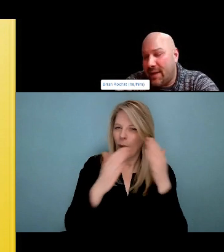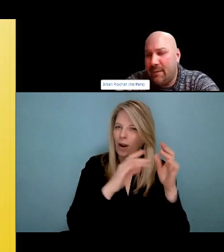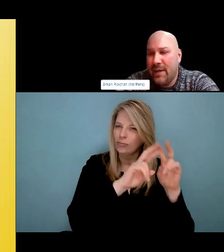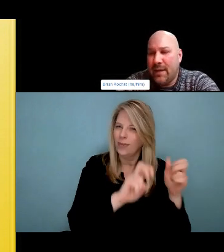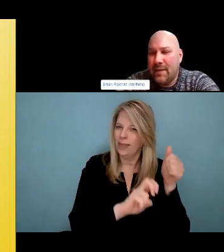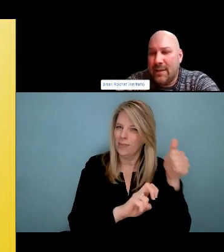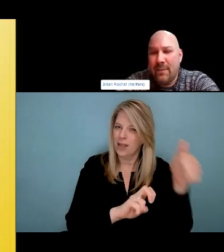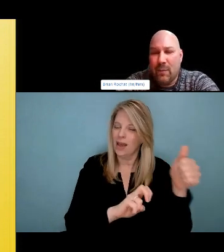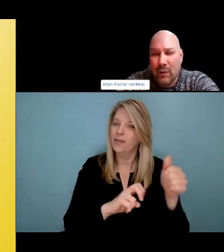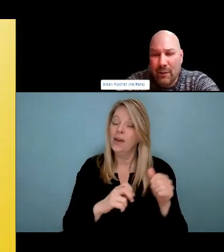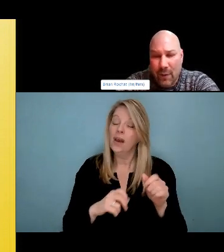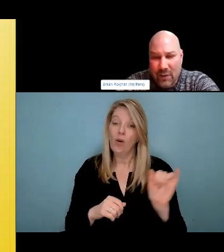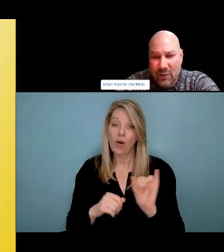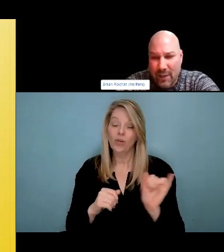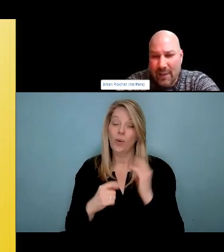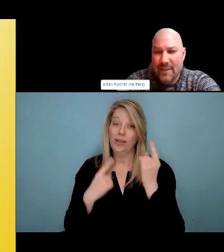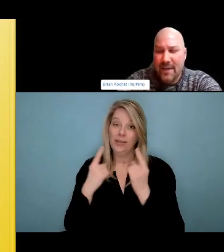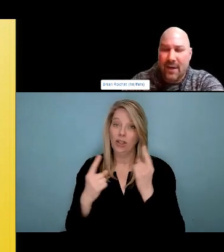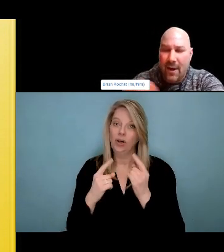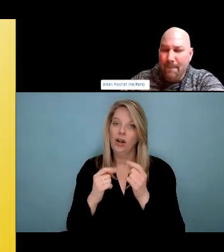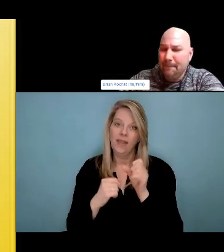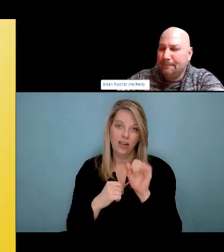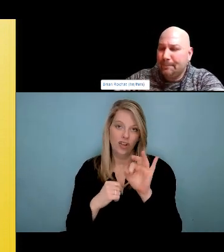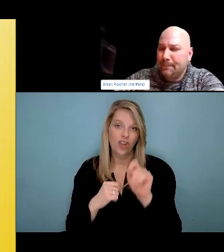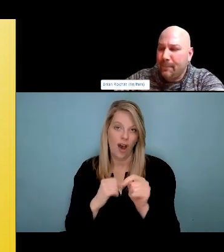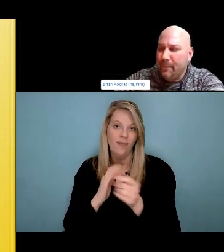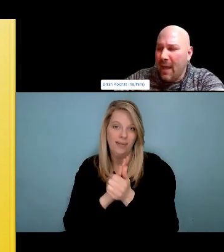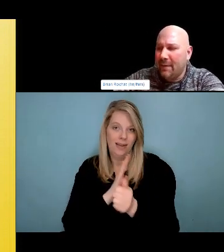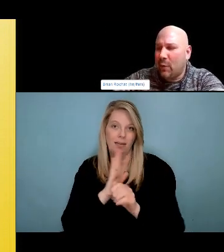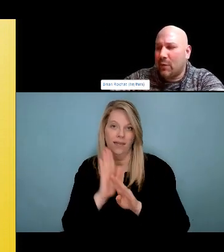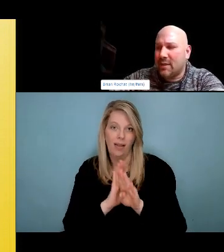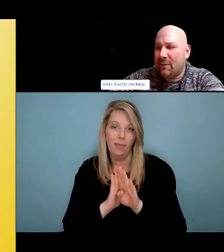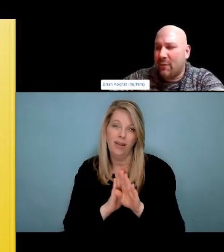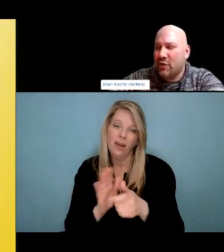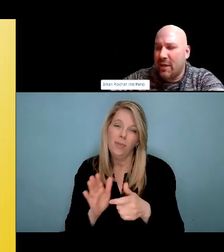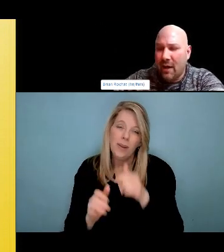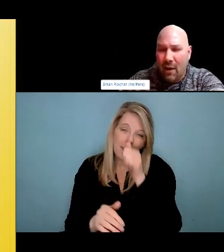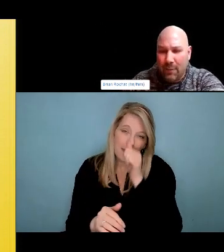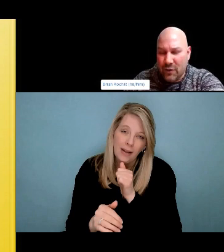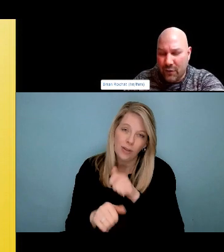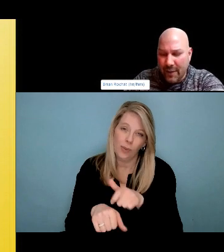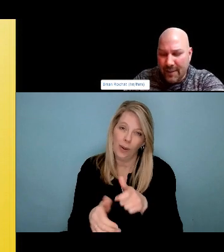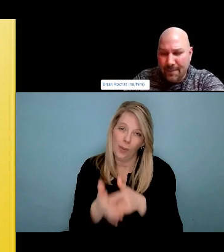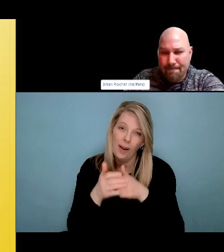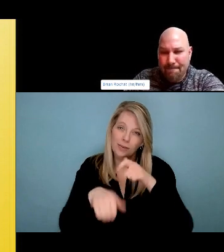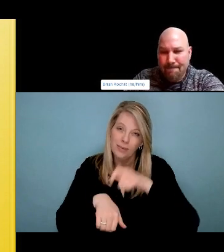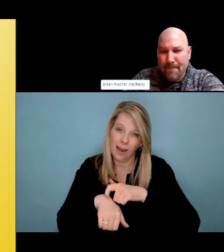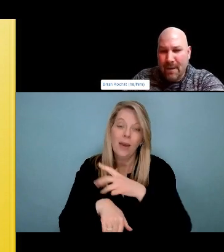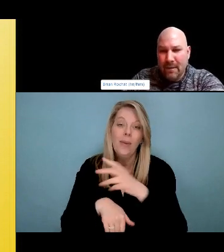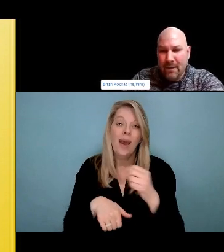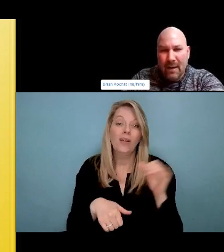look like? And we also do naloxone training with them as well. And talk about how to be safe while using.